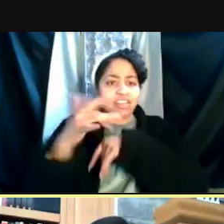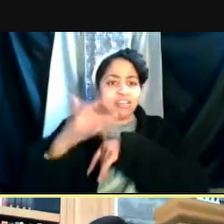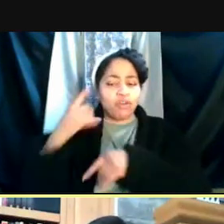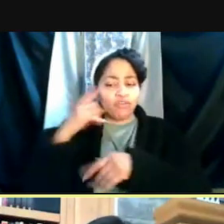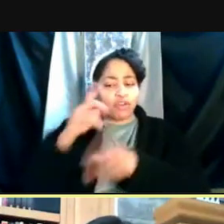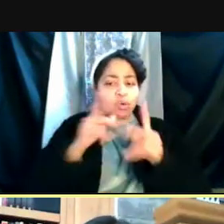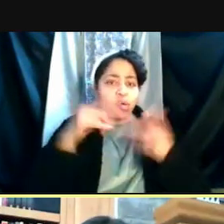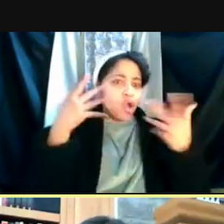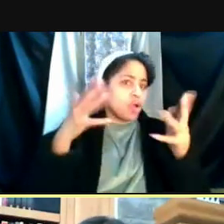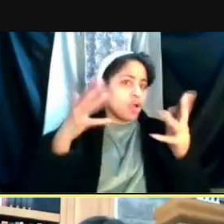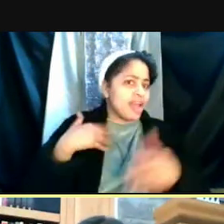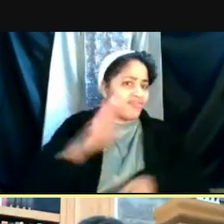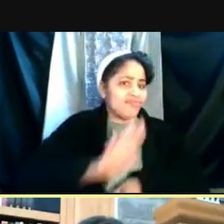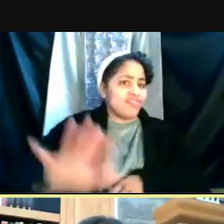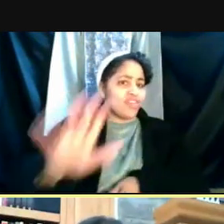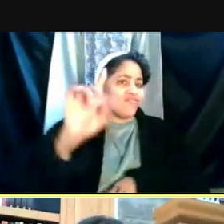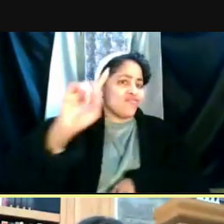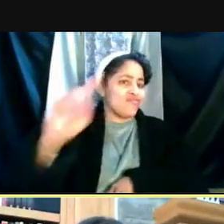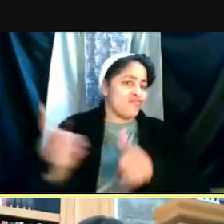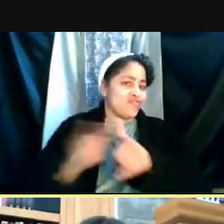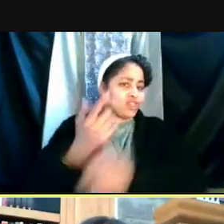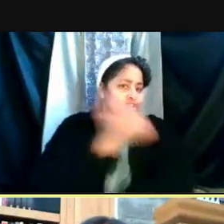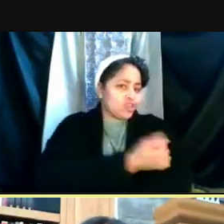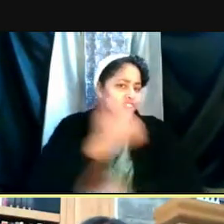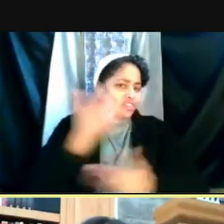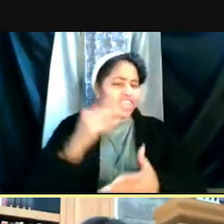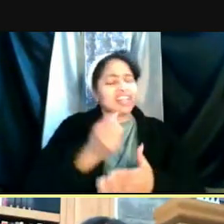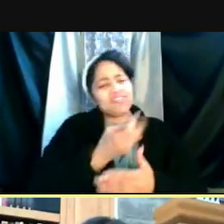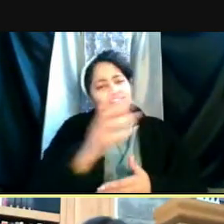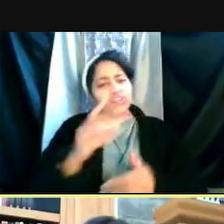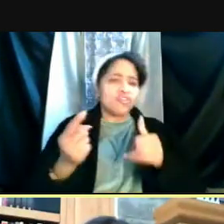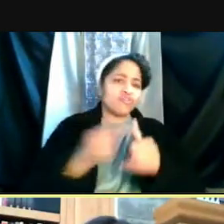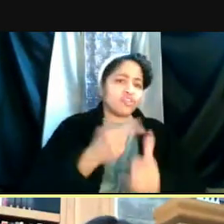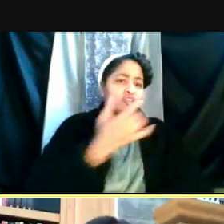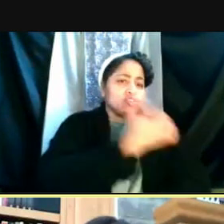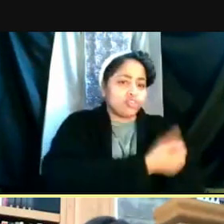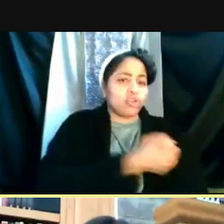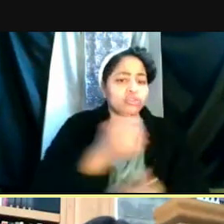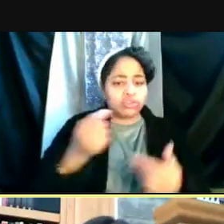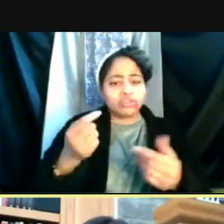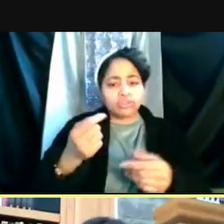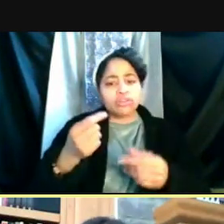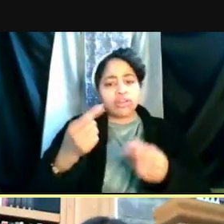had their first dose. And then there's some first dose appointments that are happening and it's a trickle.